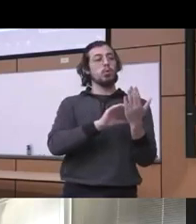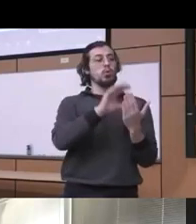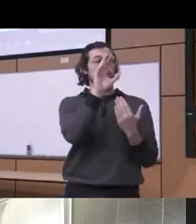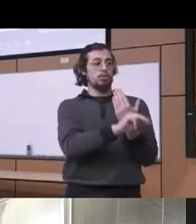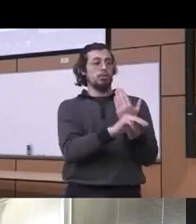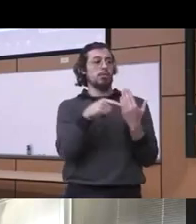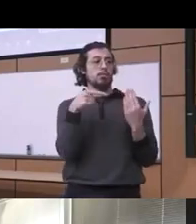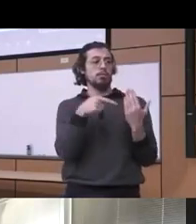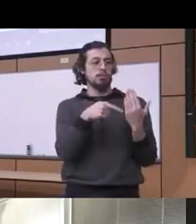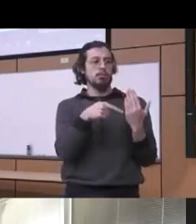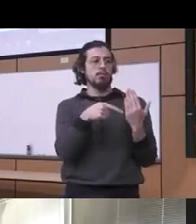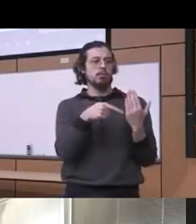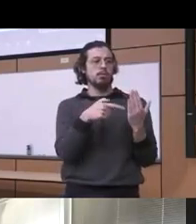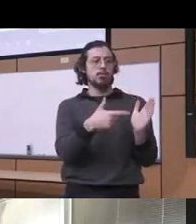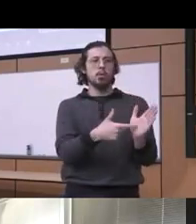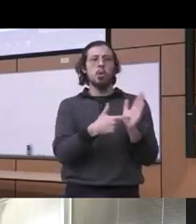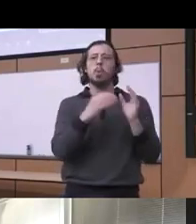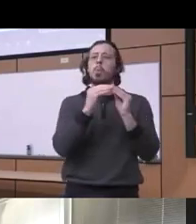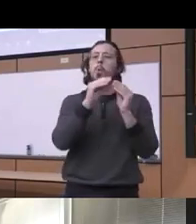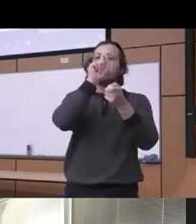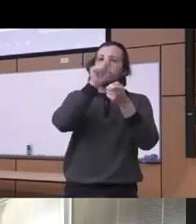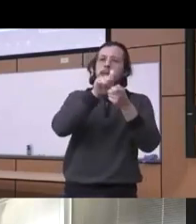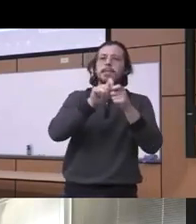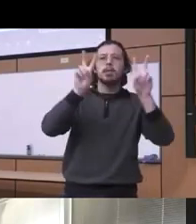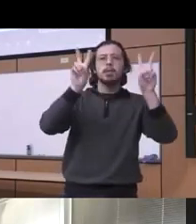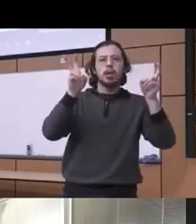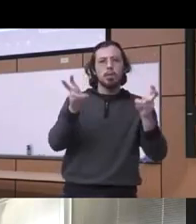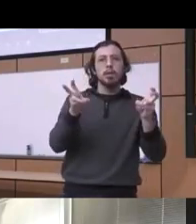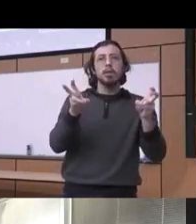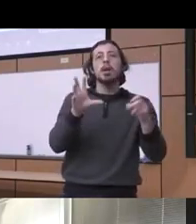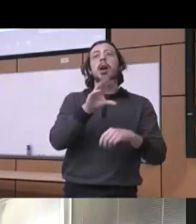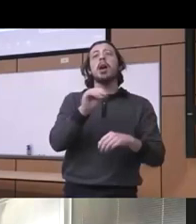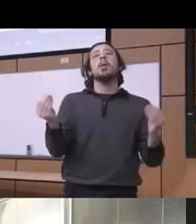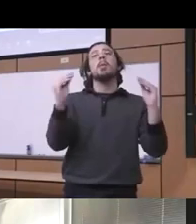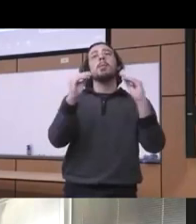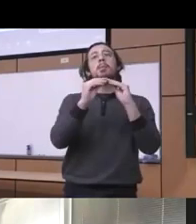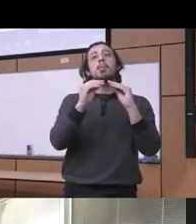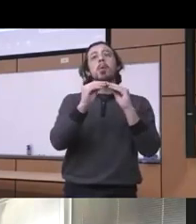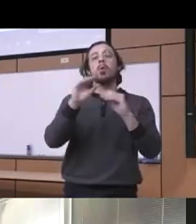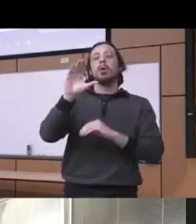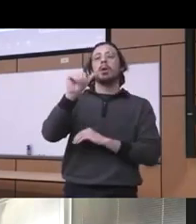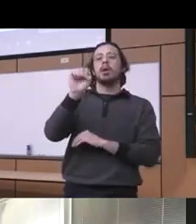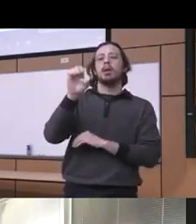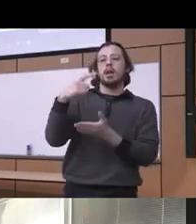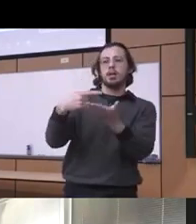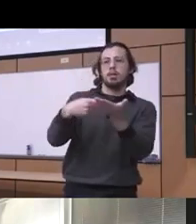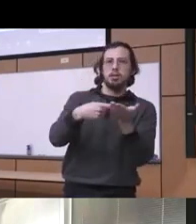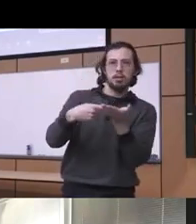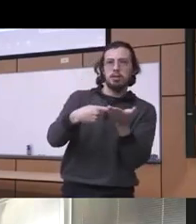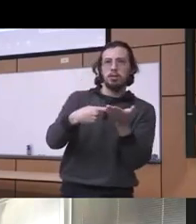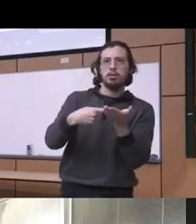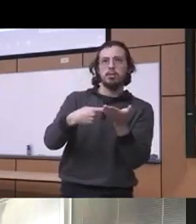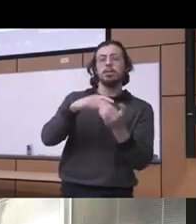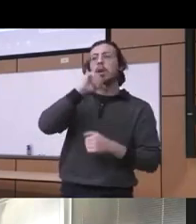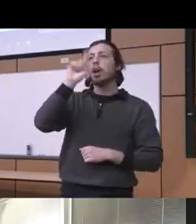reading more specific topics and particularly more case discussions in not just lectures obviously